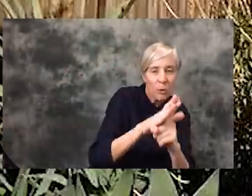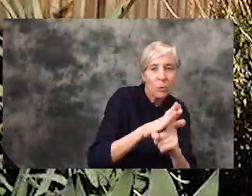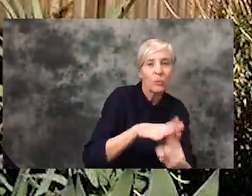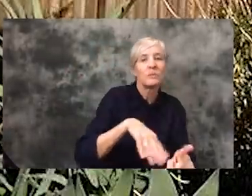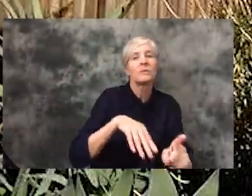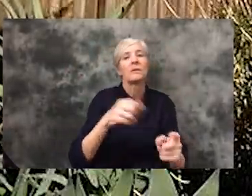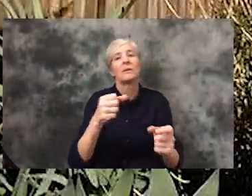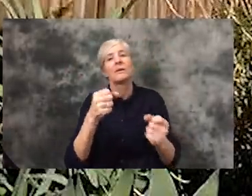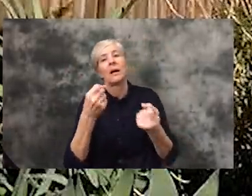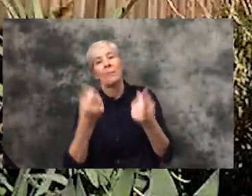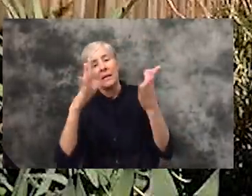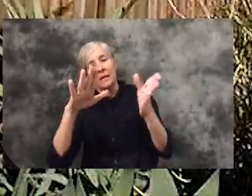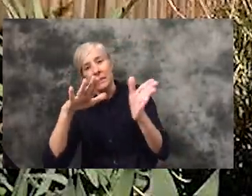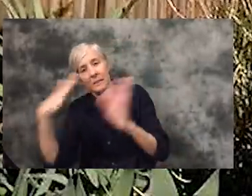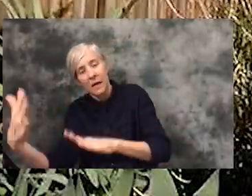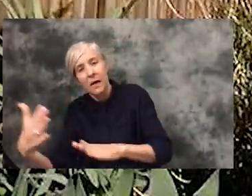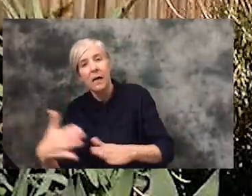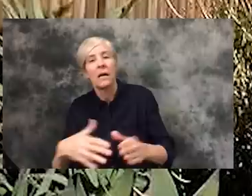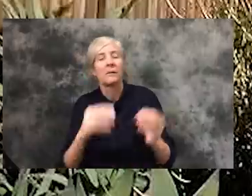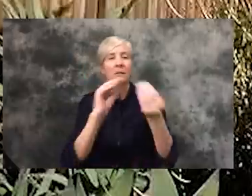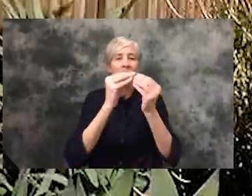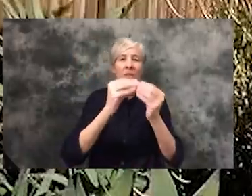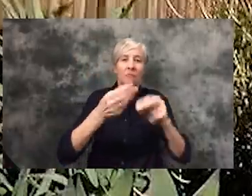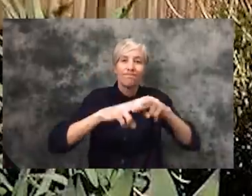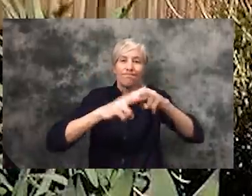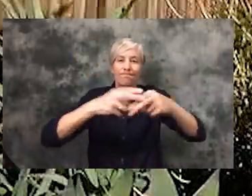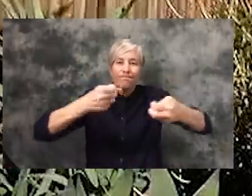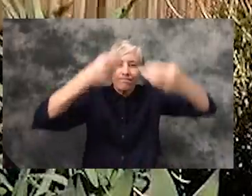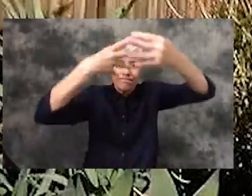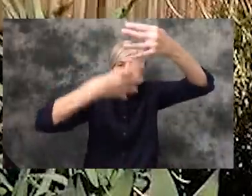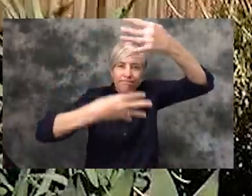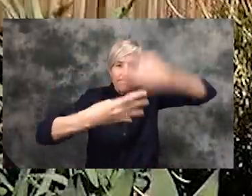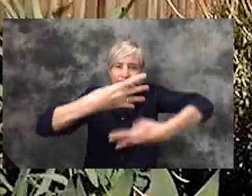growing and growing, it's really a little hard for people in today's society to